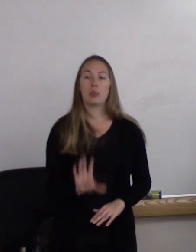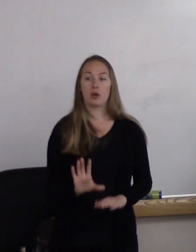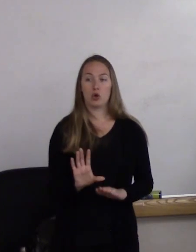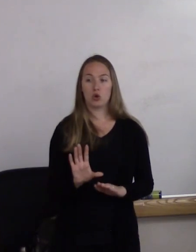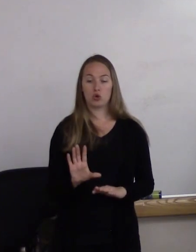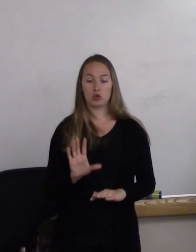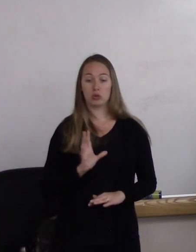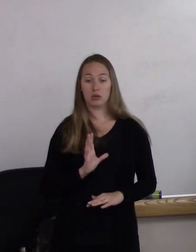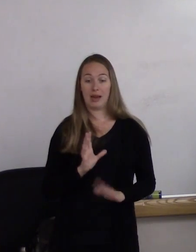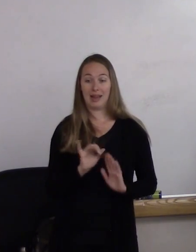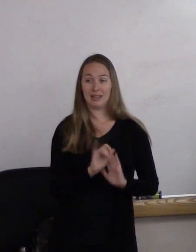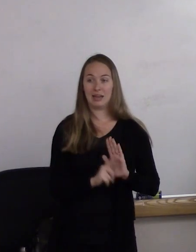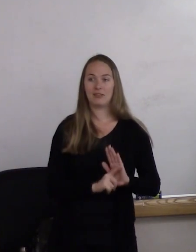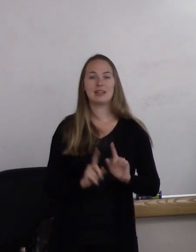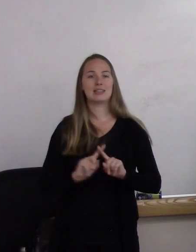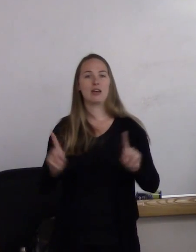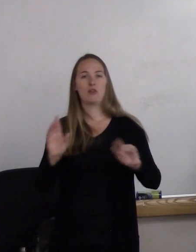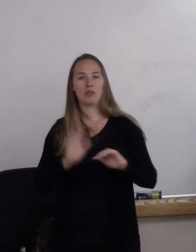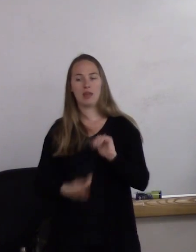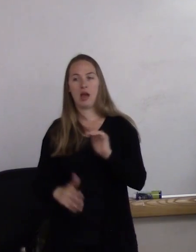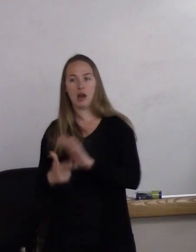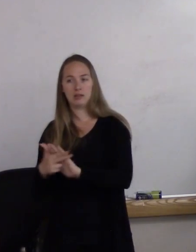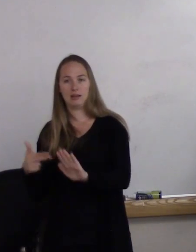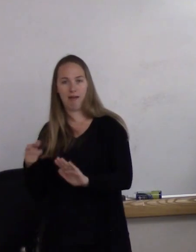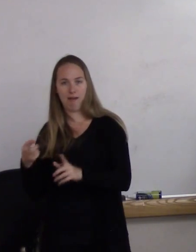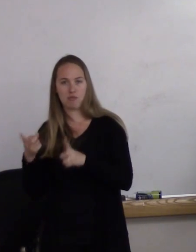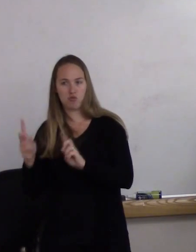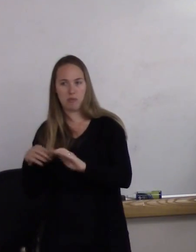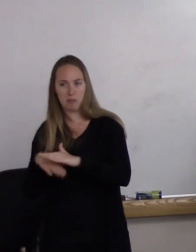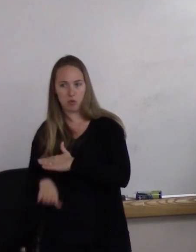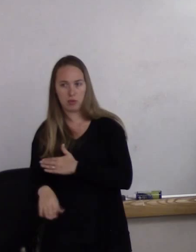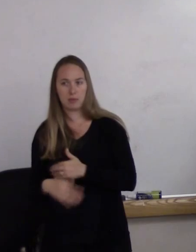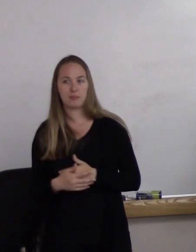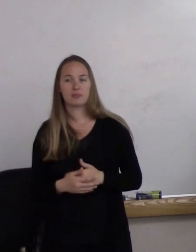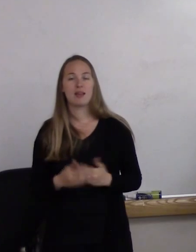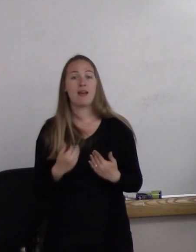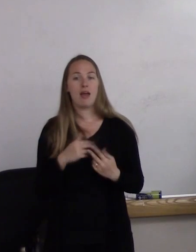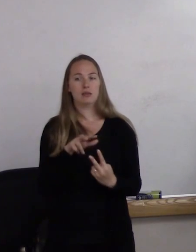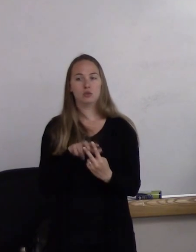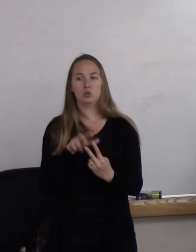that they were assigned at birth. There are two major categories